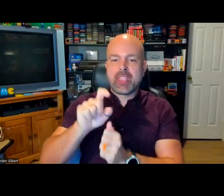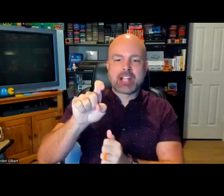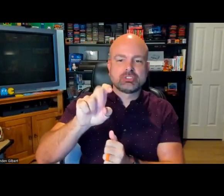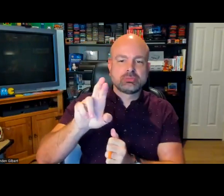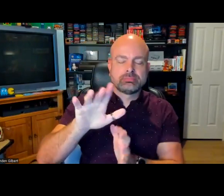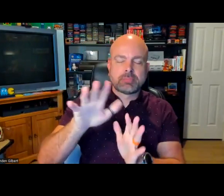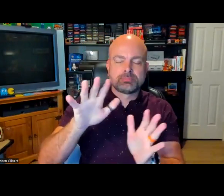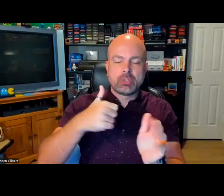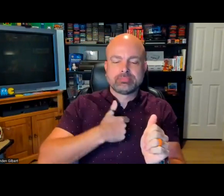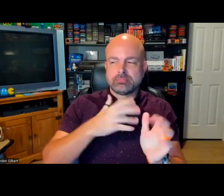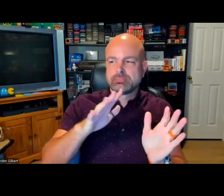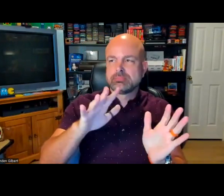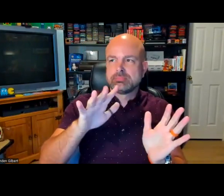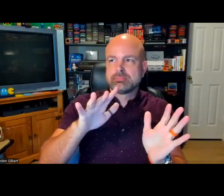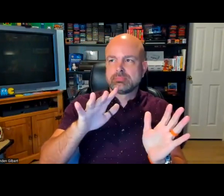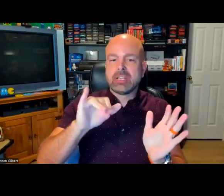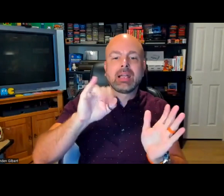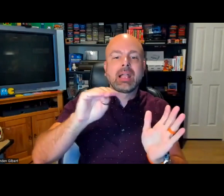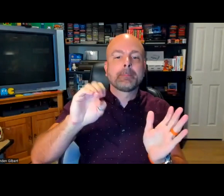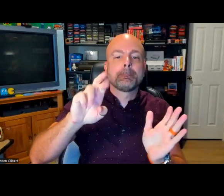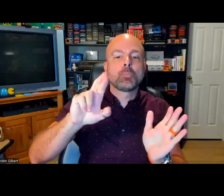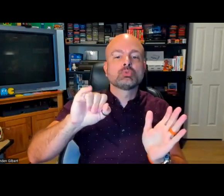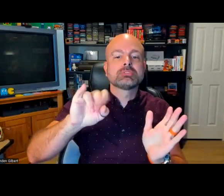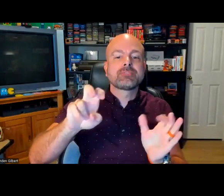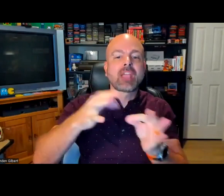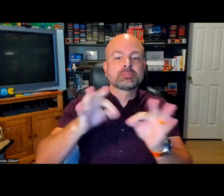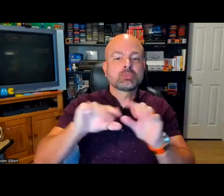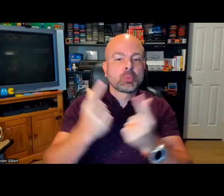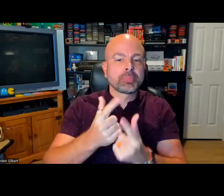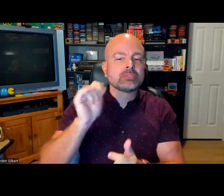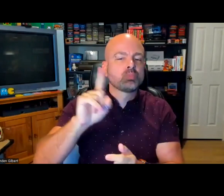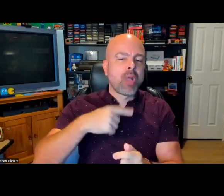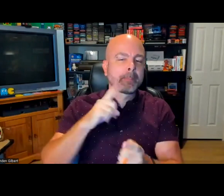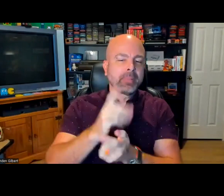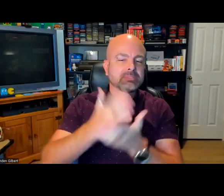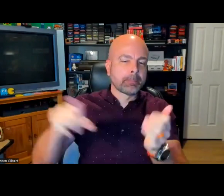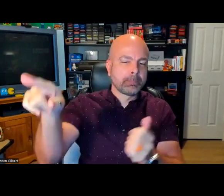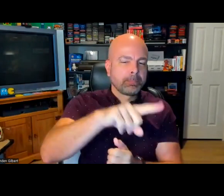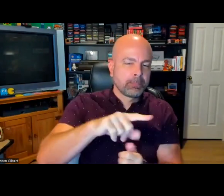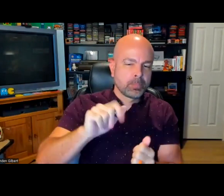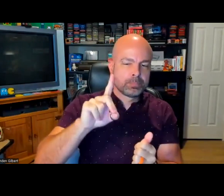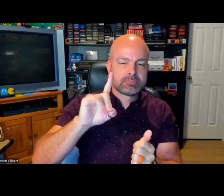the Quest products and I worked with the immersive captions